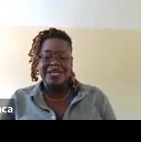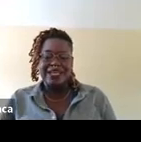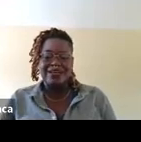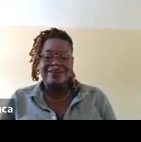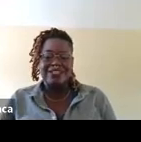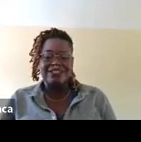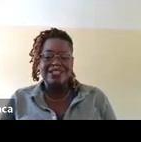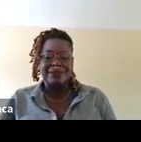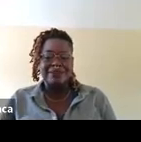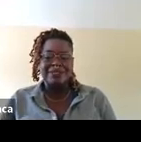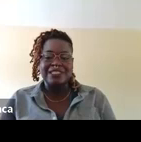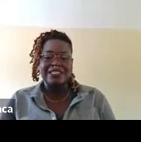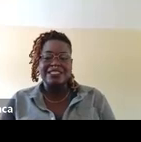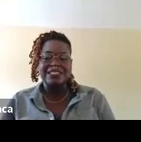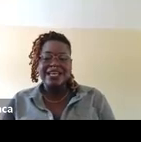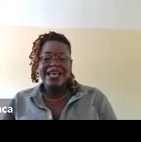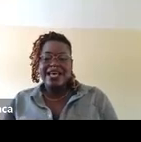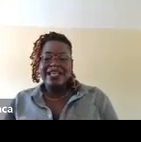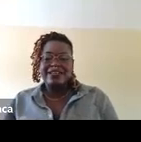A brown hand hovers above the buildings,